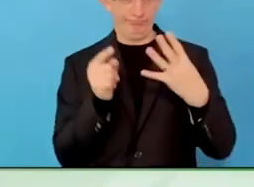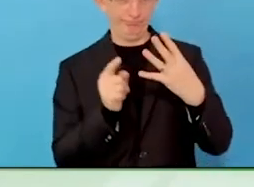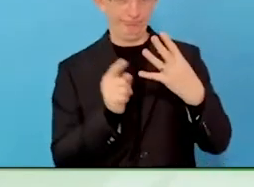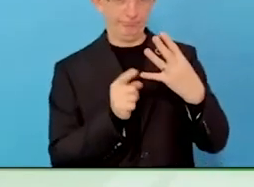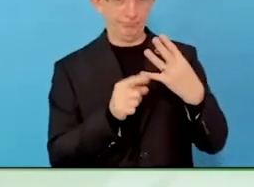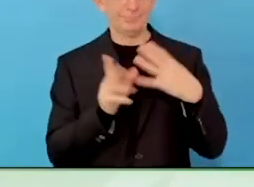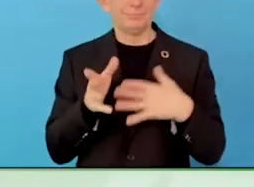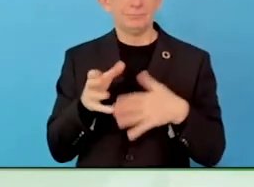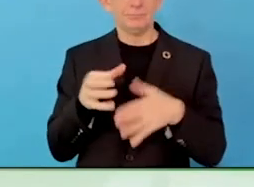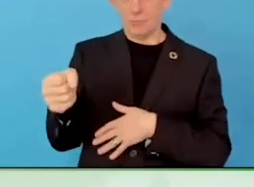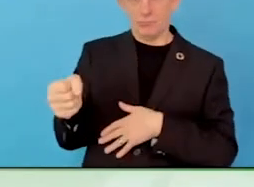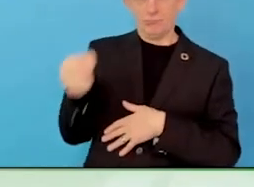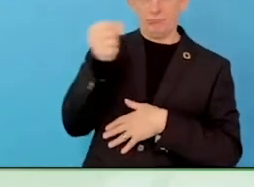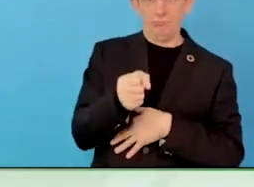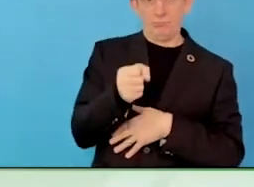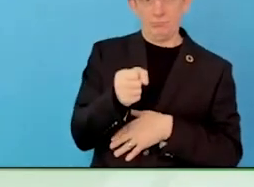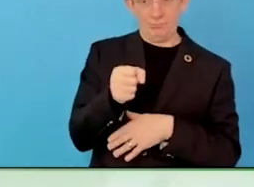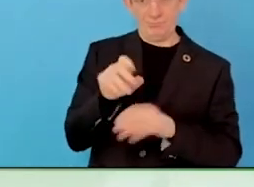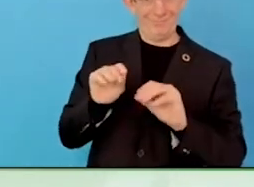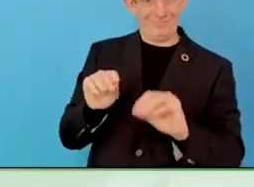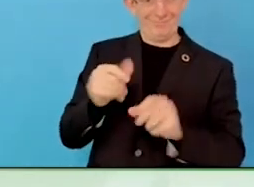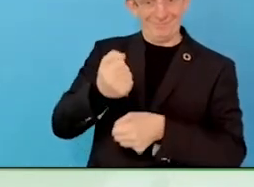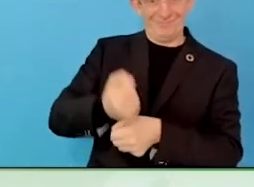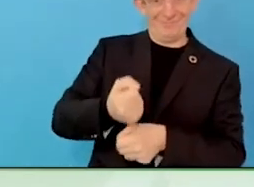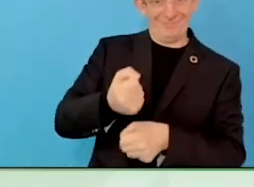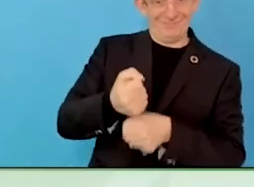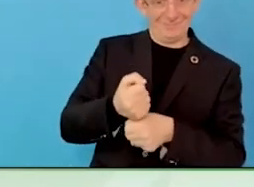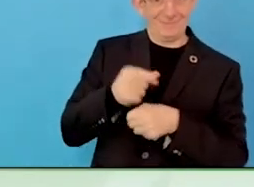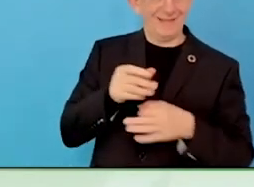And the first and last pillar is the network we spoke about before,